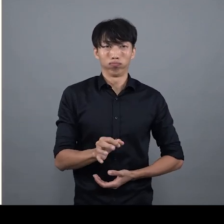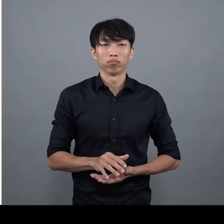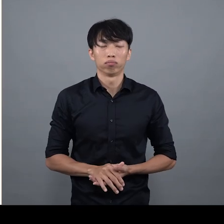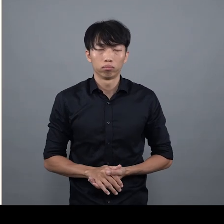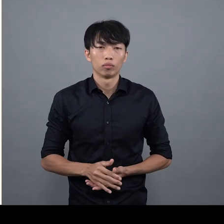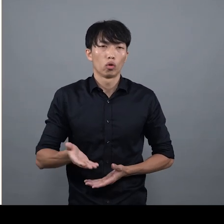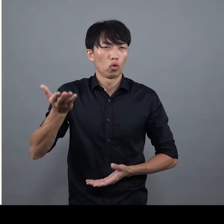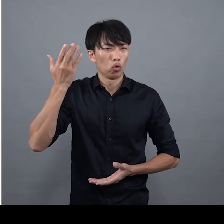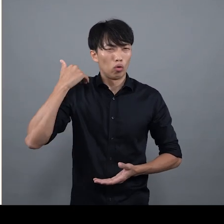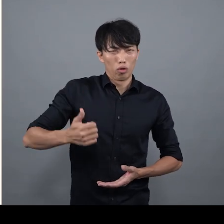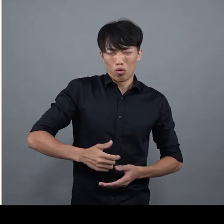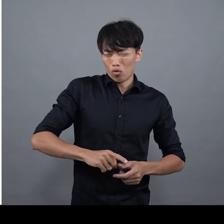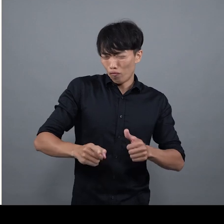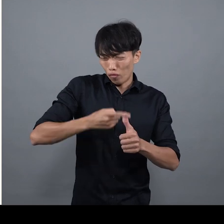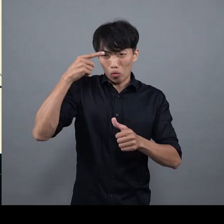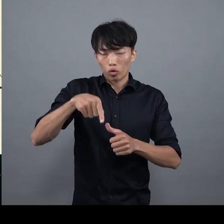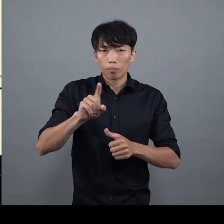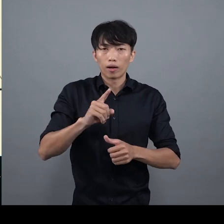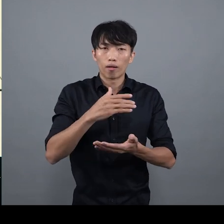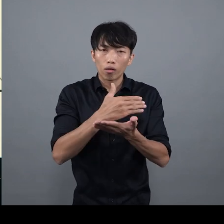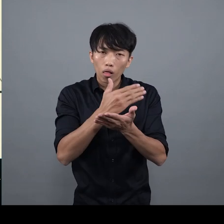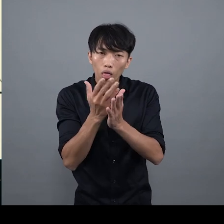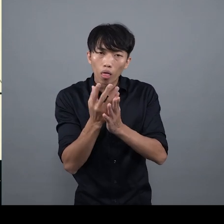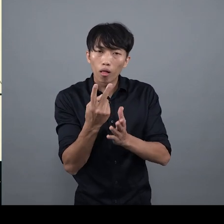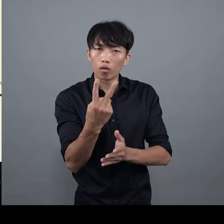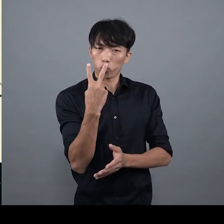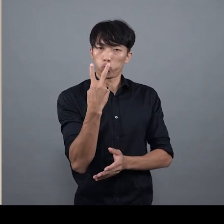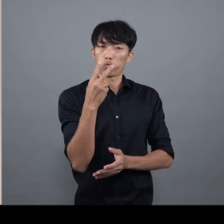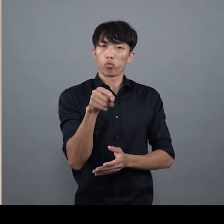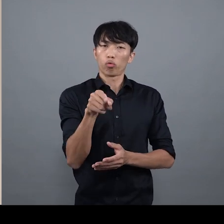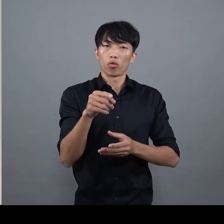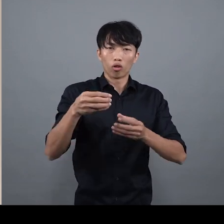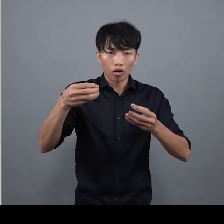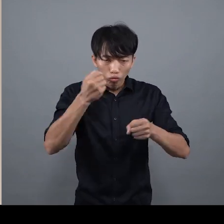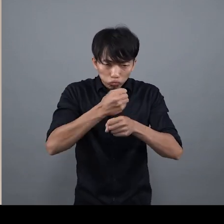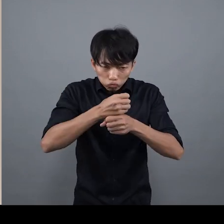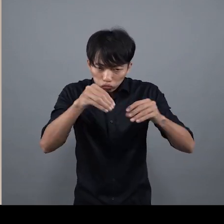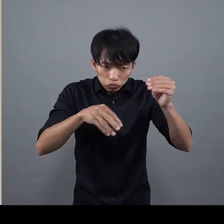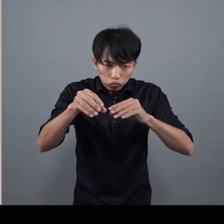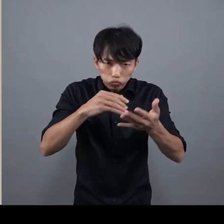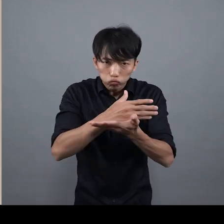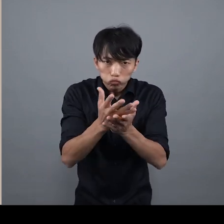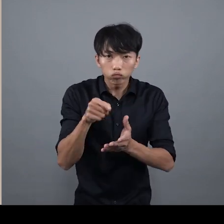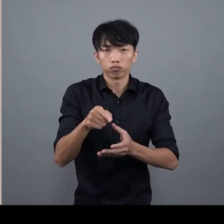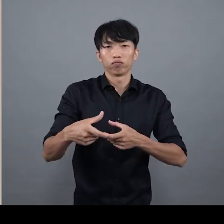I think we were the earliest company to combine two different materials into one product